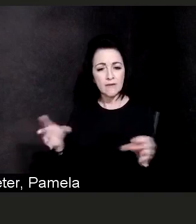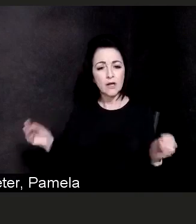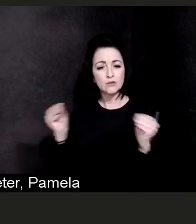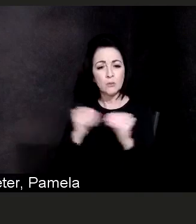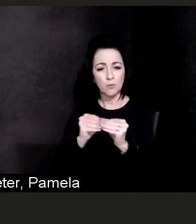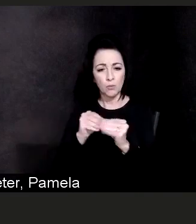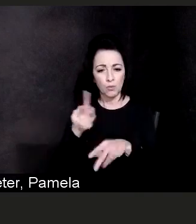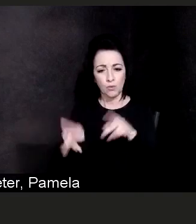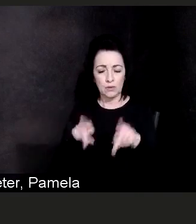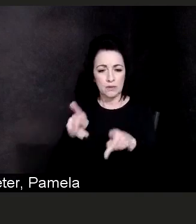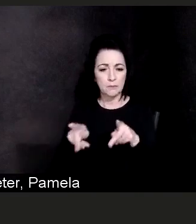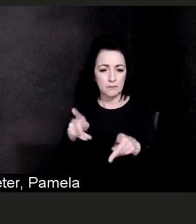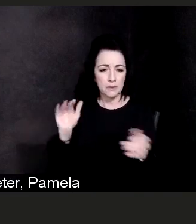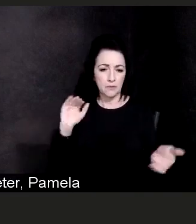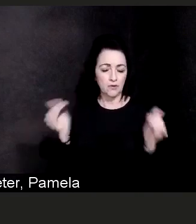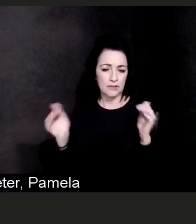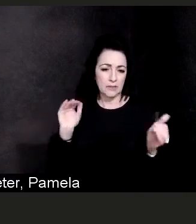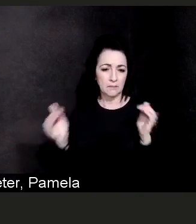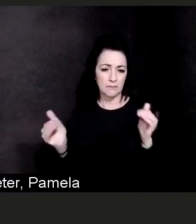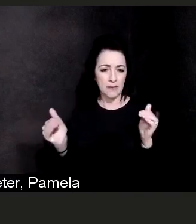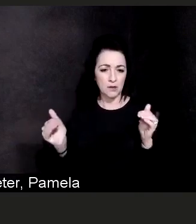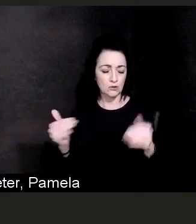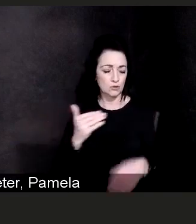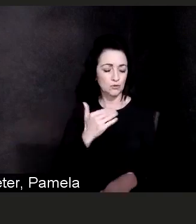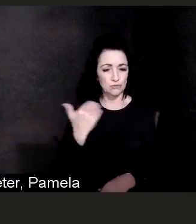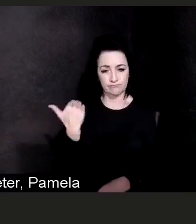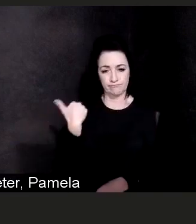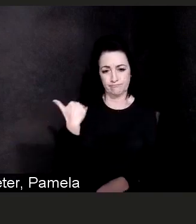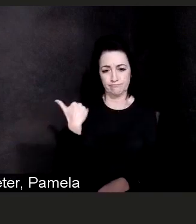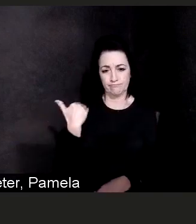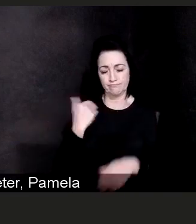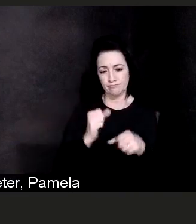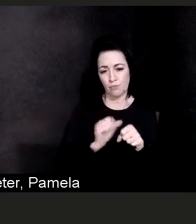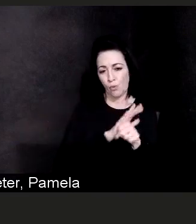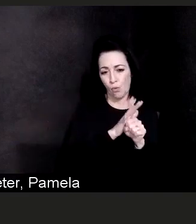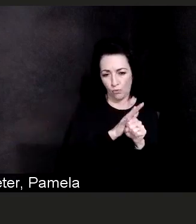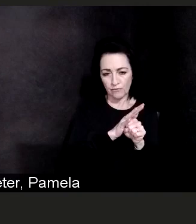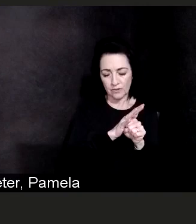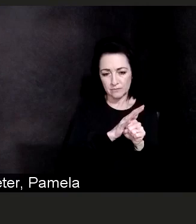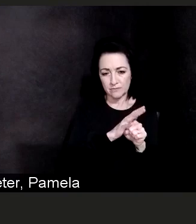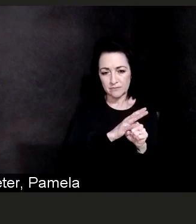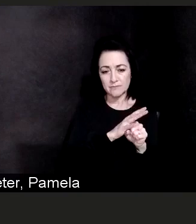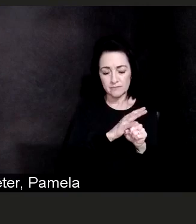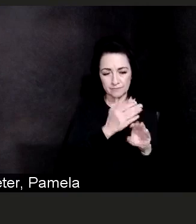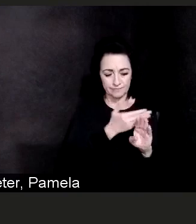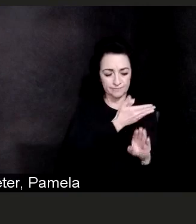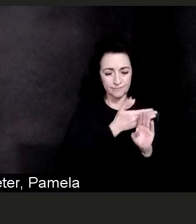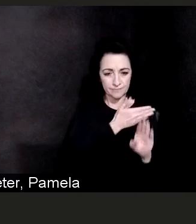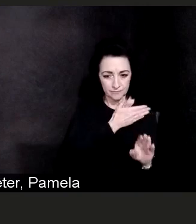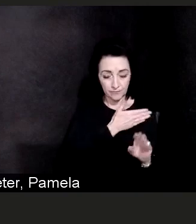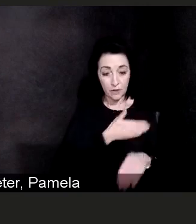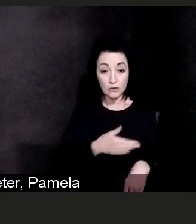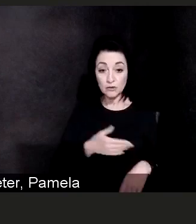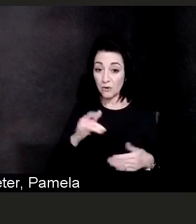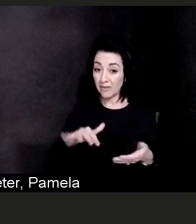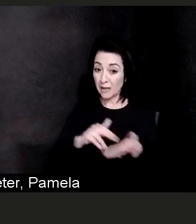that we knew about. So the more people that are infected by the strain, means that more of those people